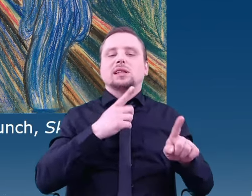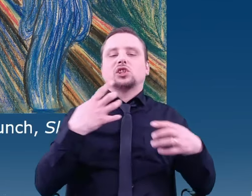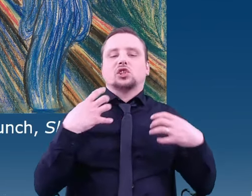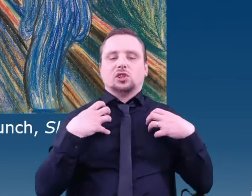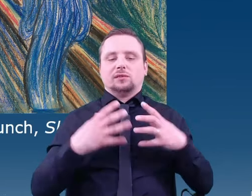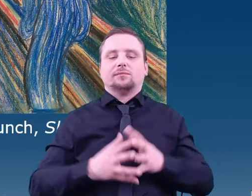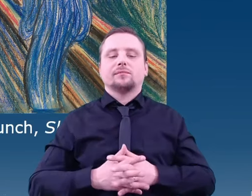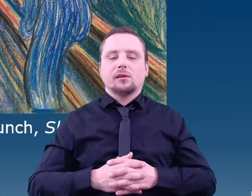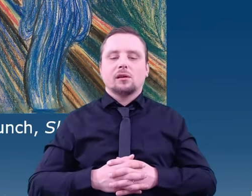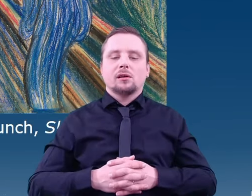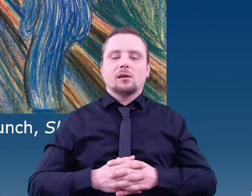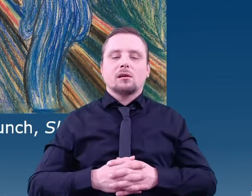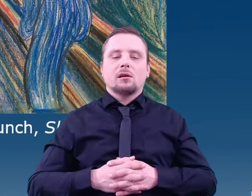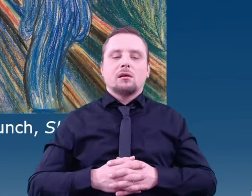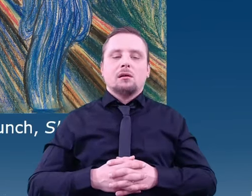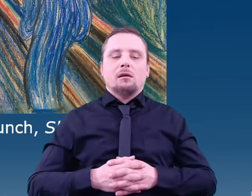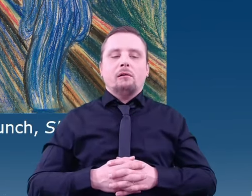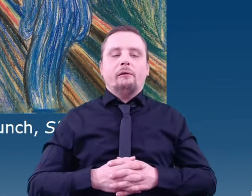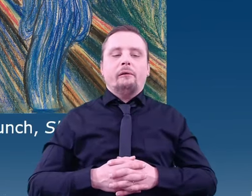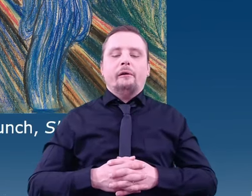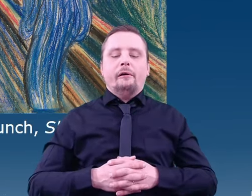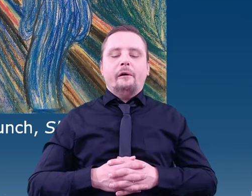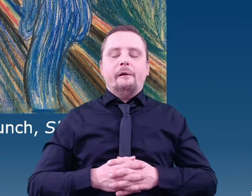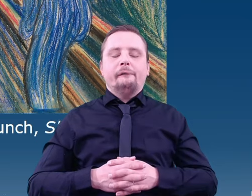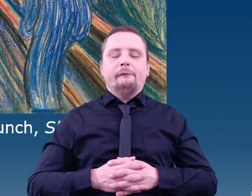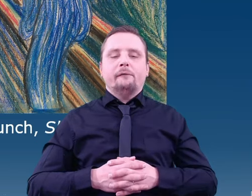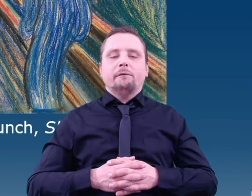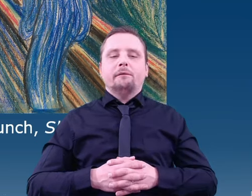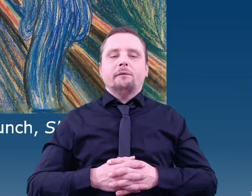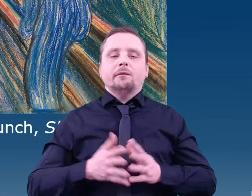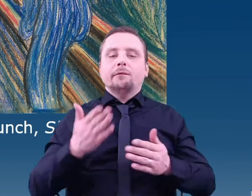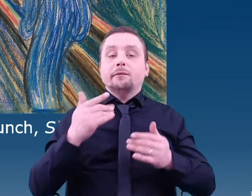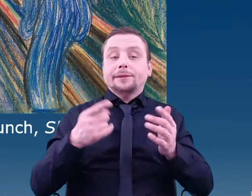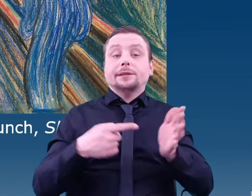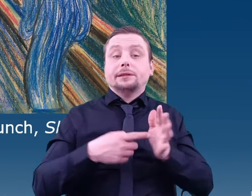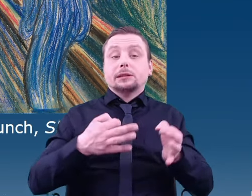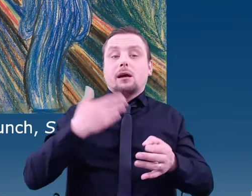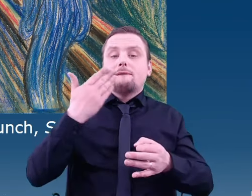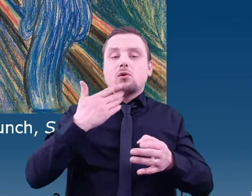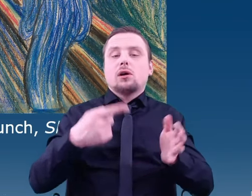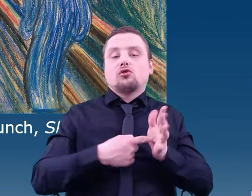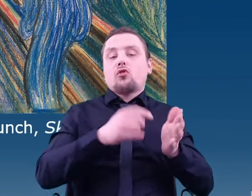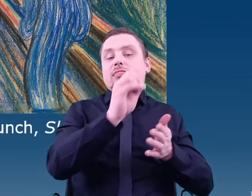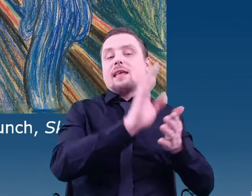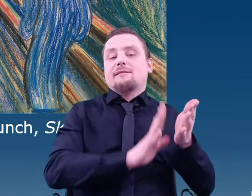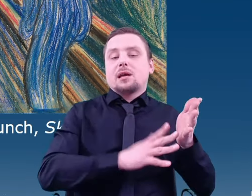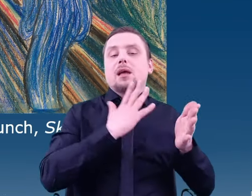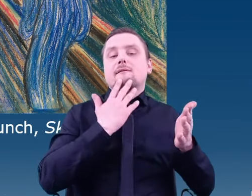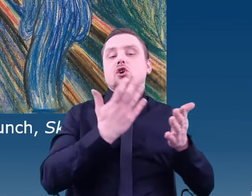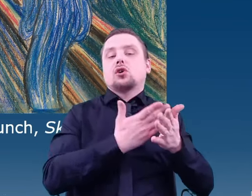For the purposes of this lecture, we will base our discussion on the definition proposed by NASA.